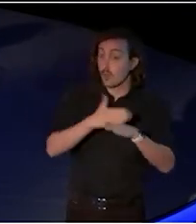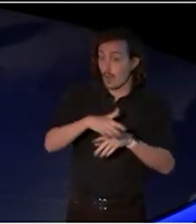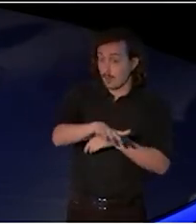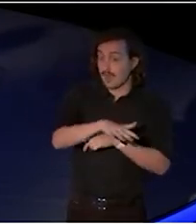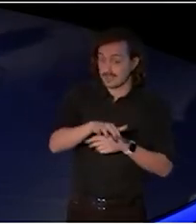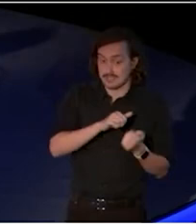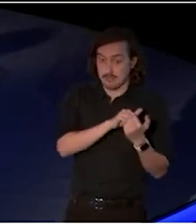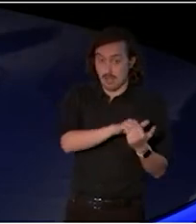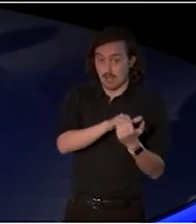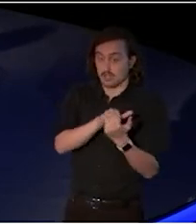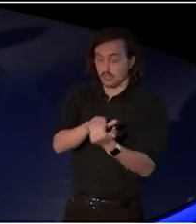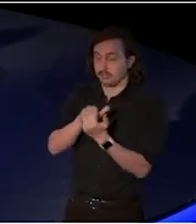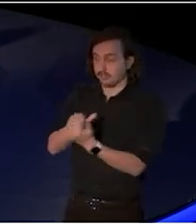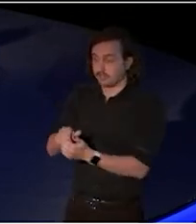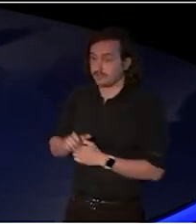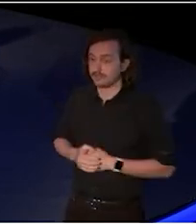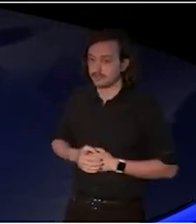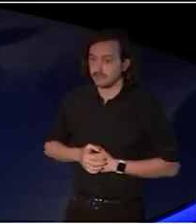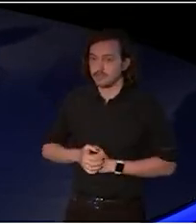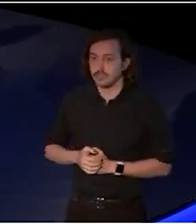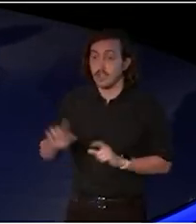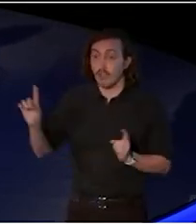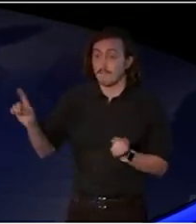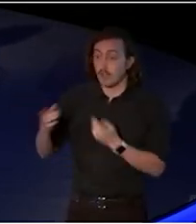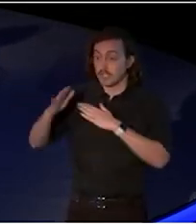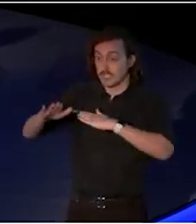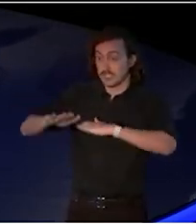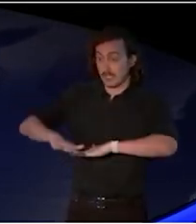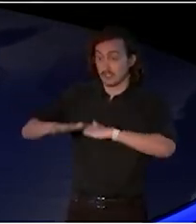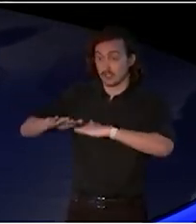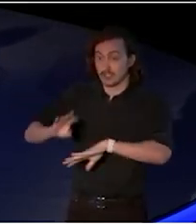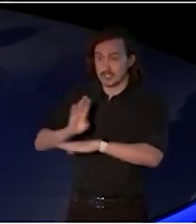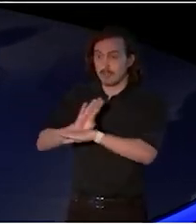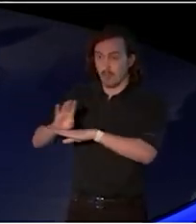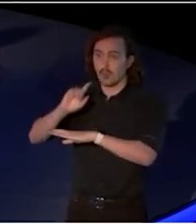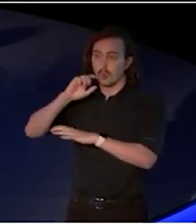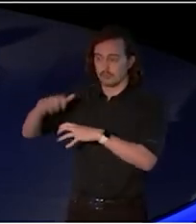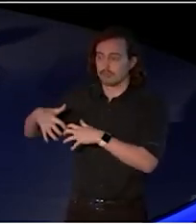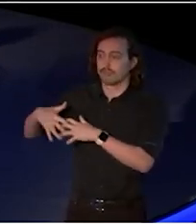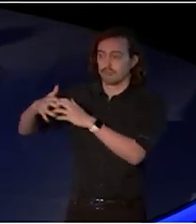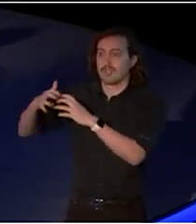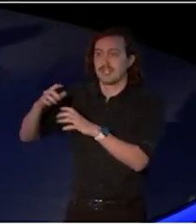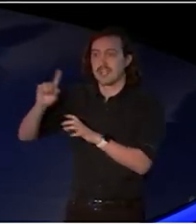And of course, the whole First Nations board, which stands up next year to oversee the the arts